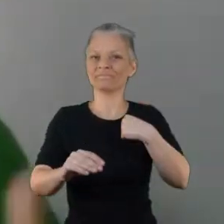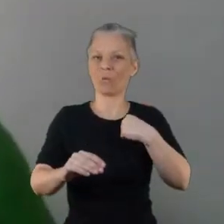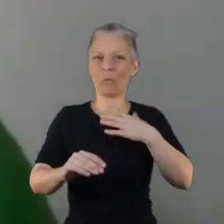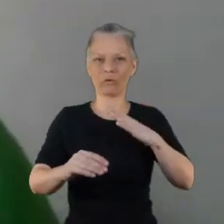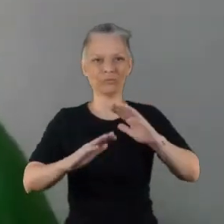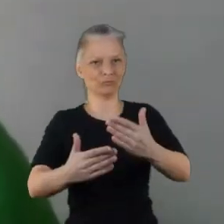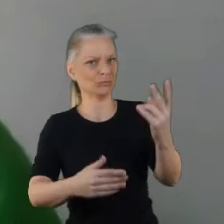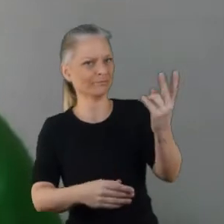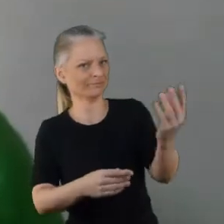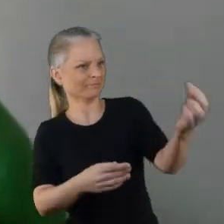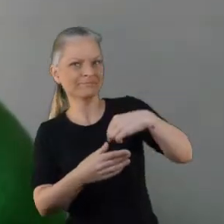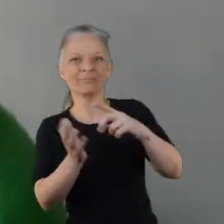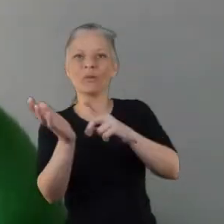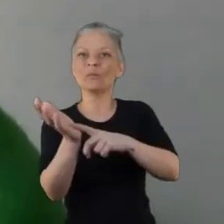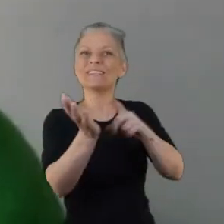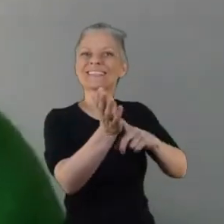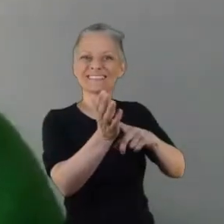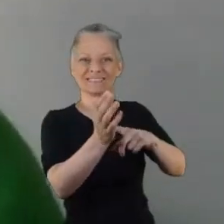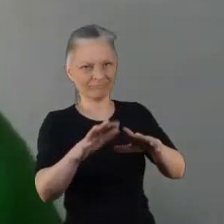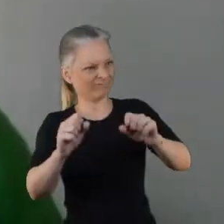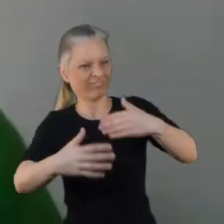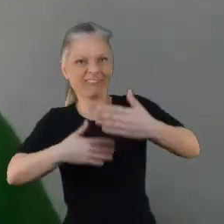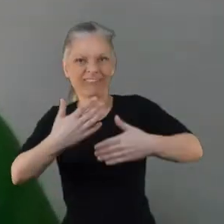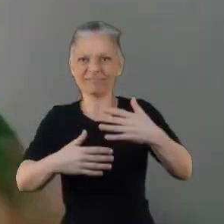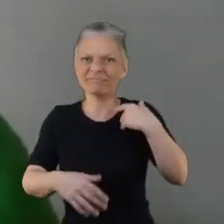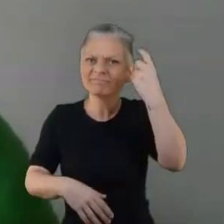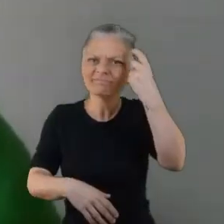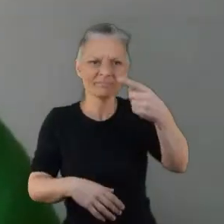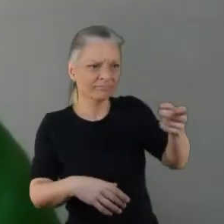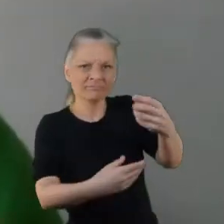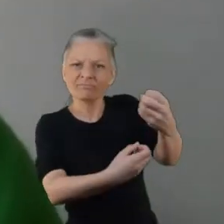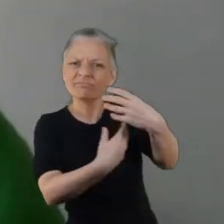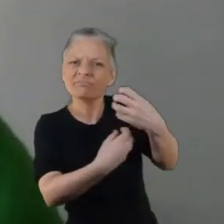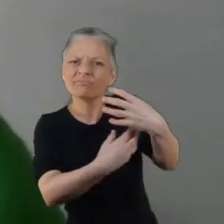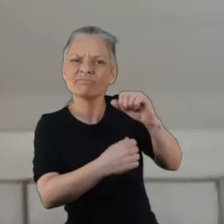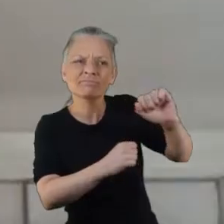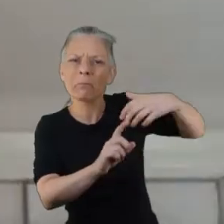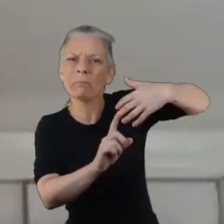NHS Lanarkshire embarked on the project and what you were hoping to achieve.